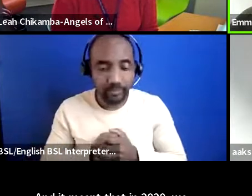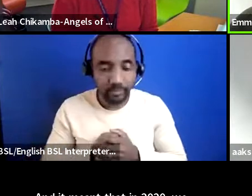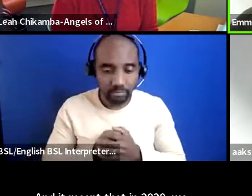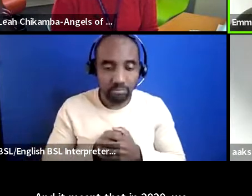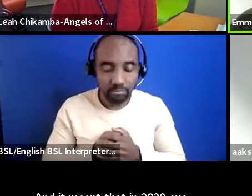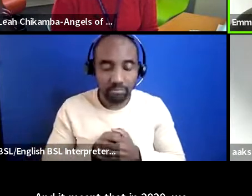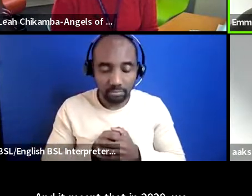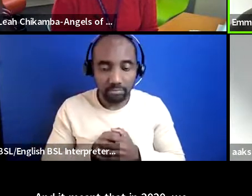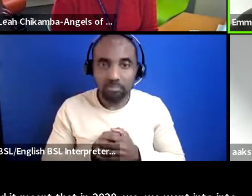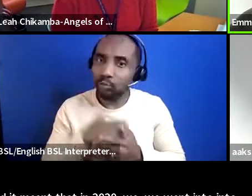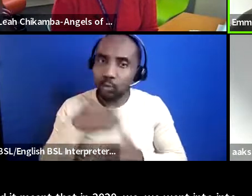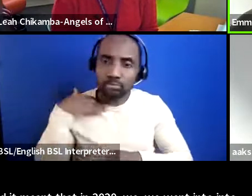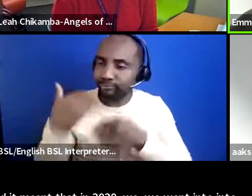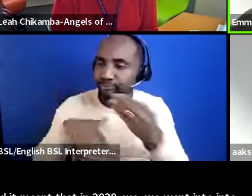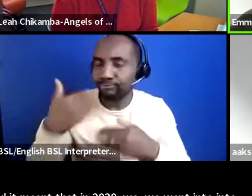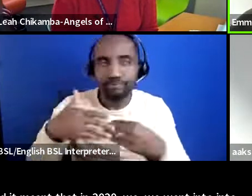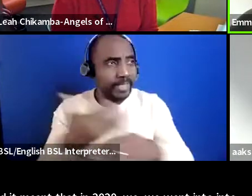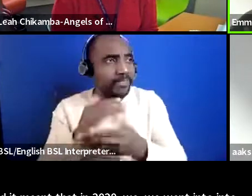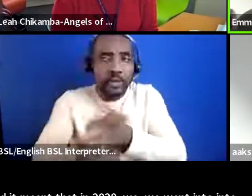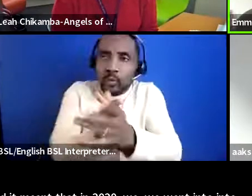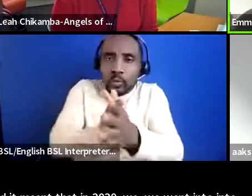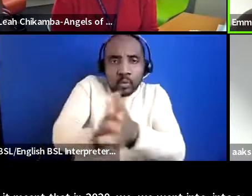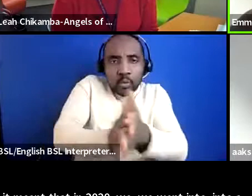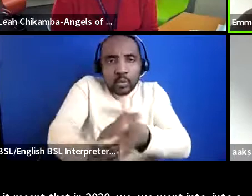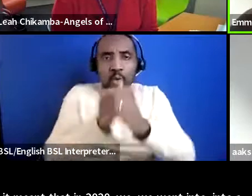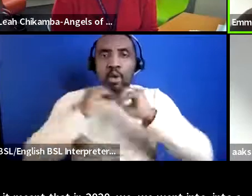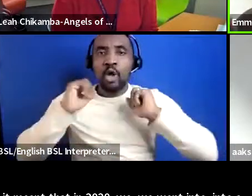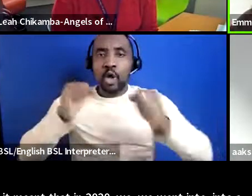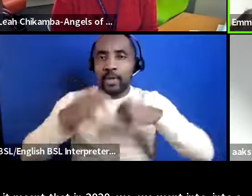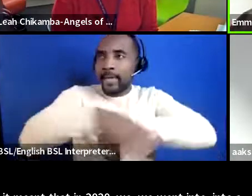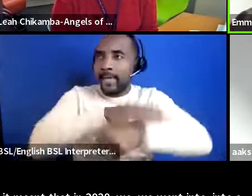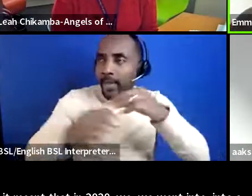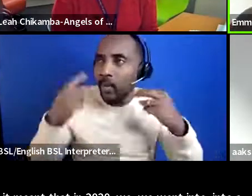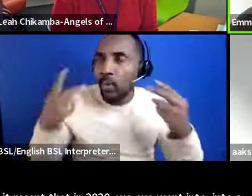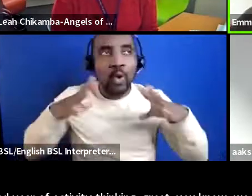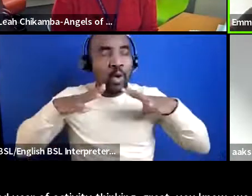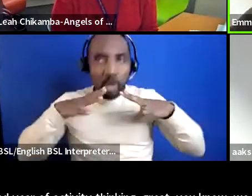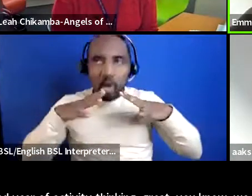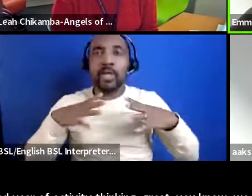of activity thinking great you know we can take a breath we can find some solid ground